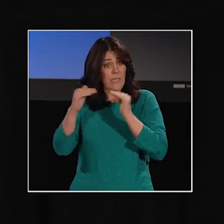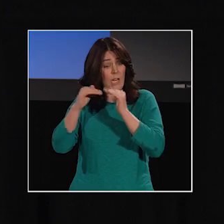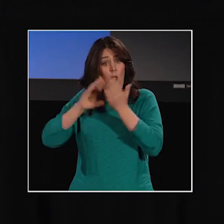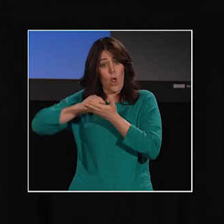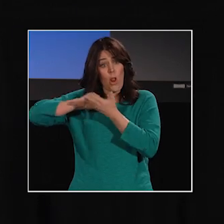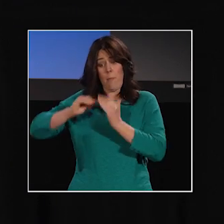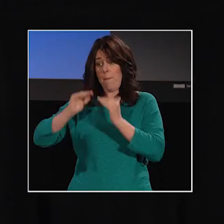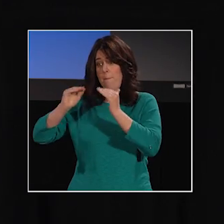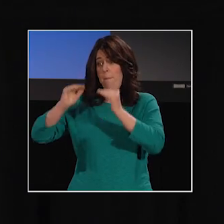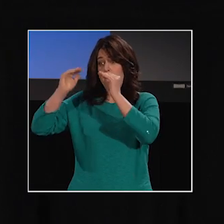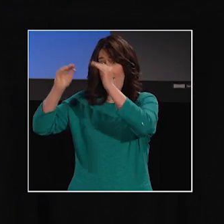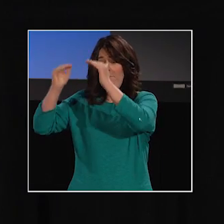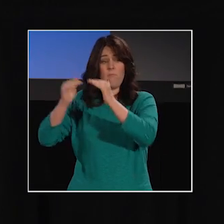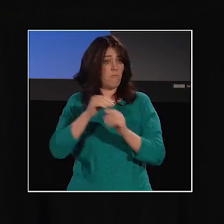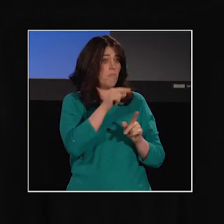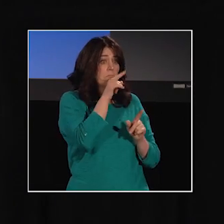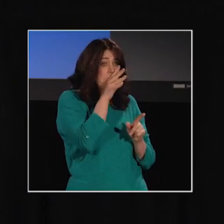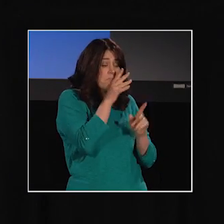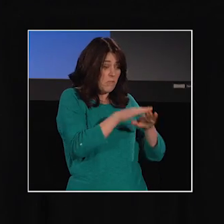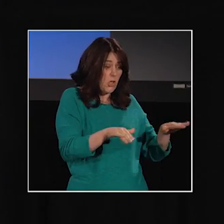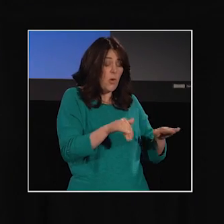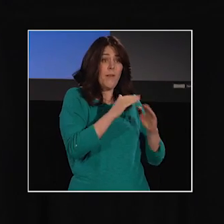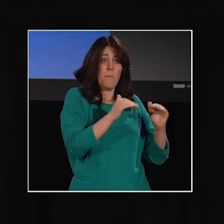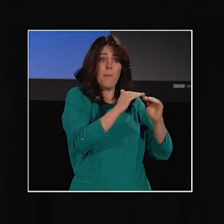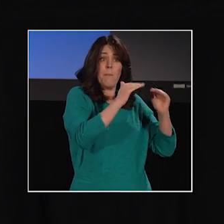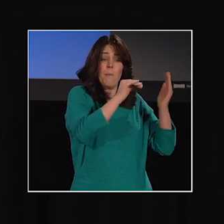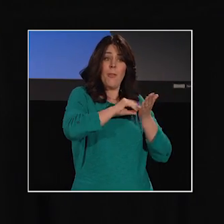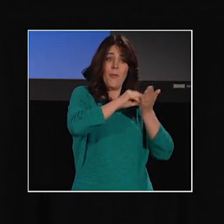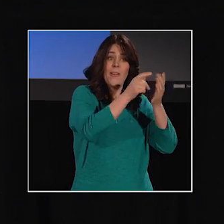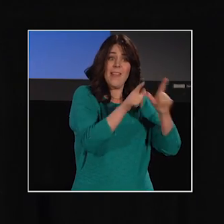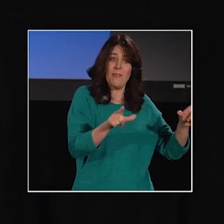that children go through when they're acquiring a spoken language.